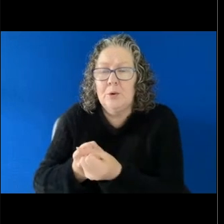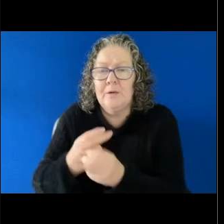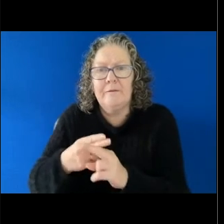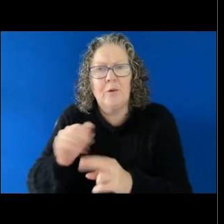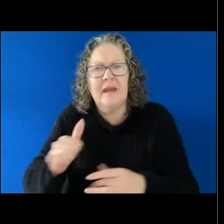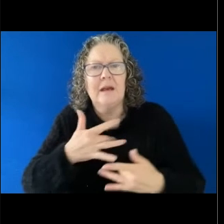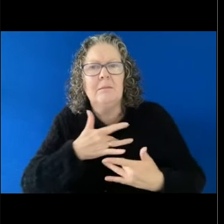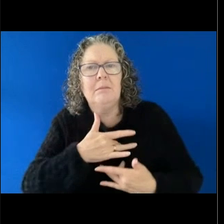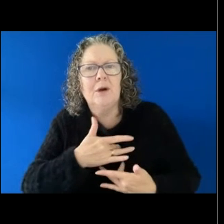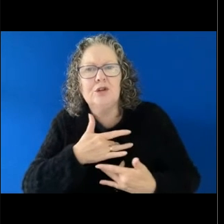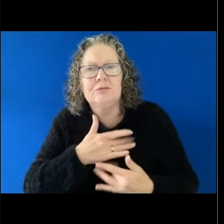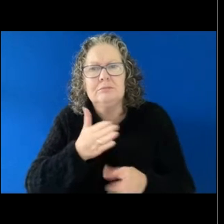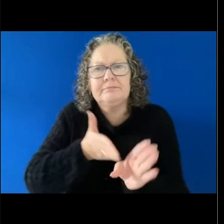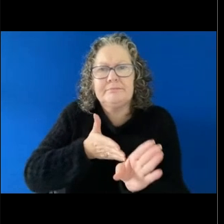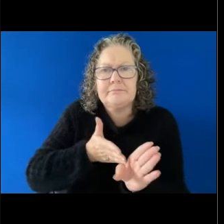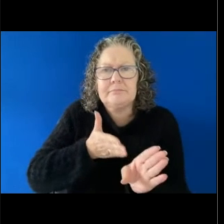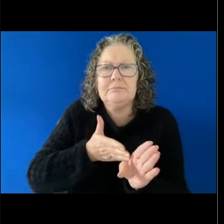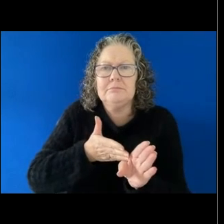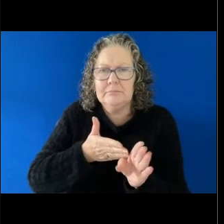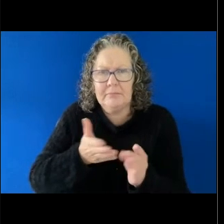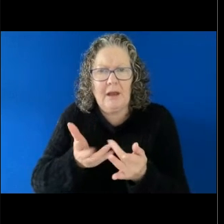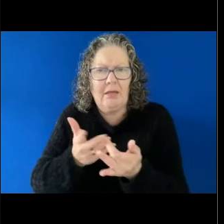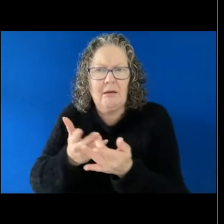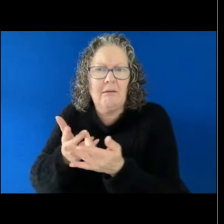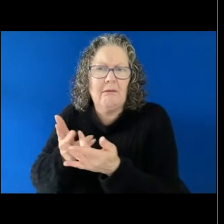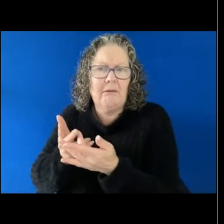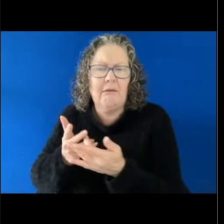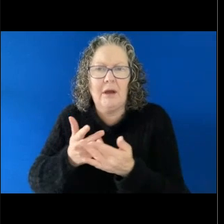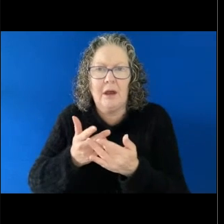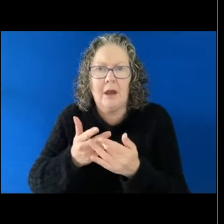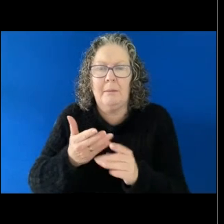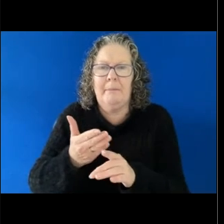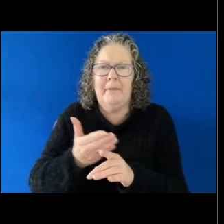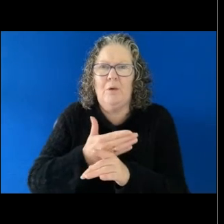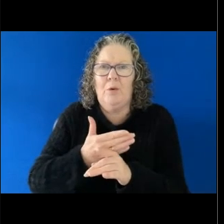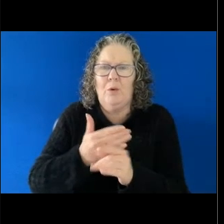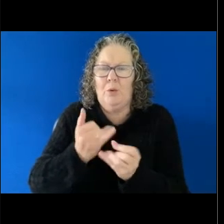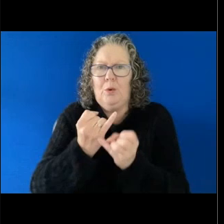other kinds of support before things may deteriorate further at the workplace